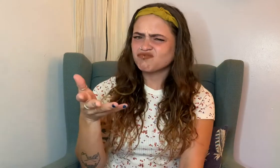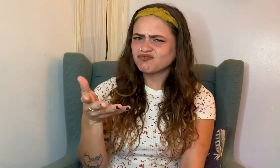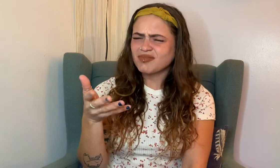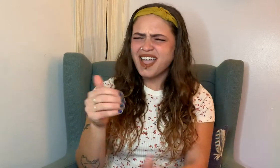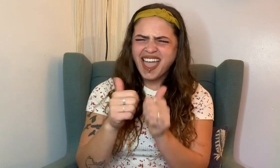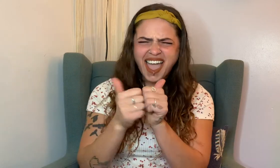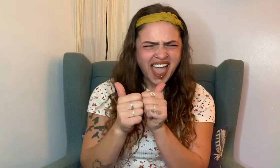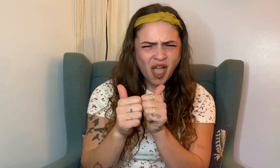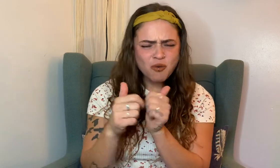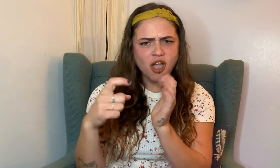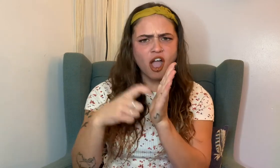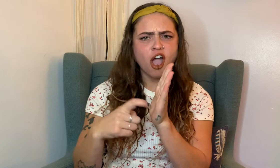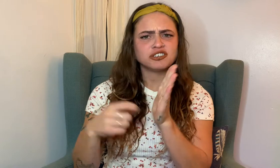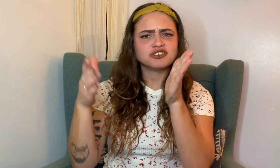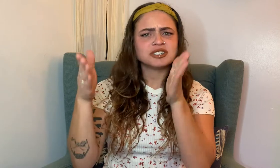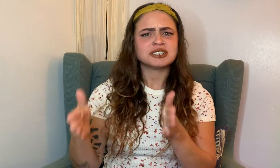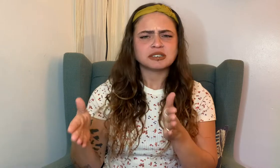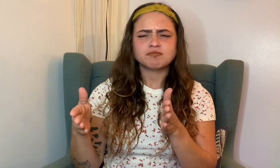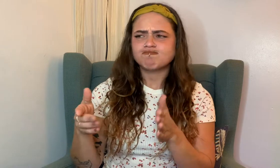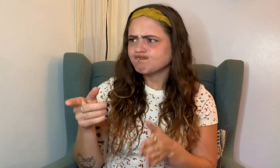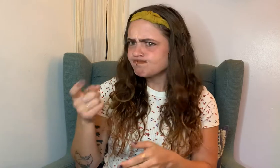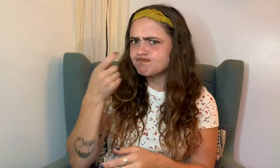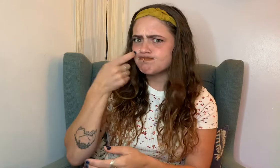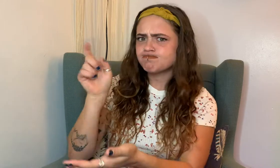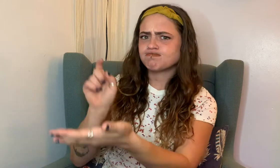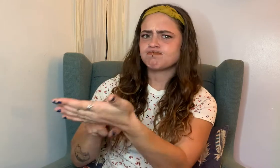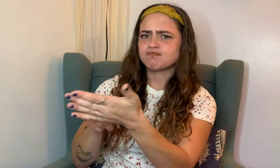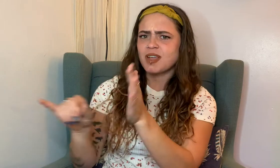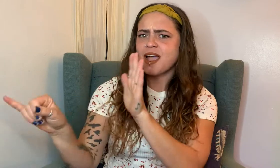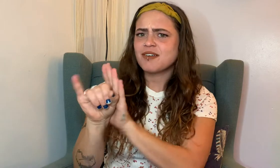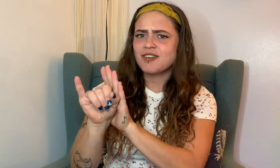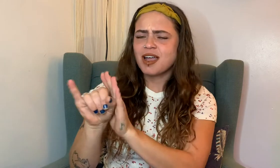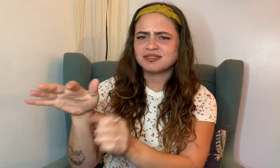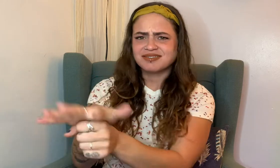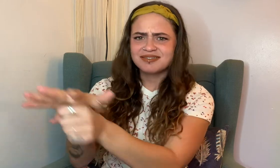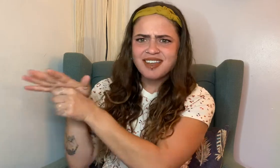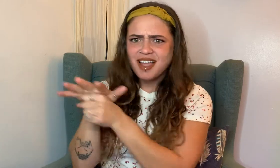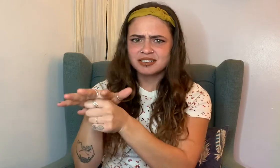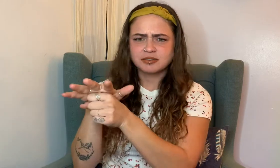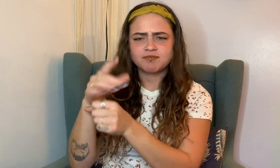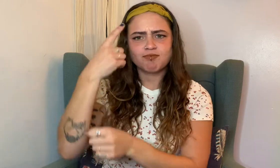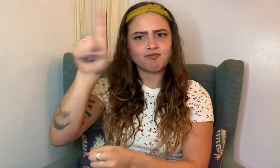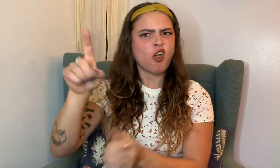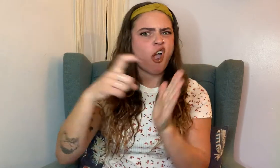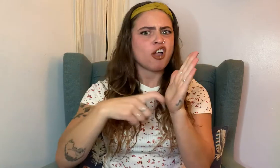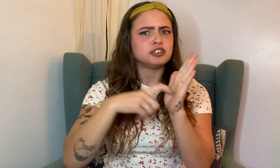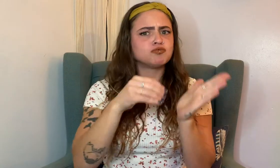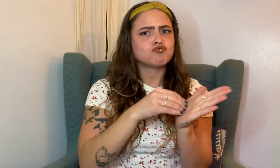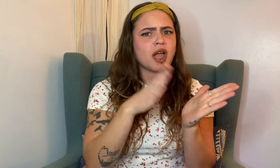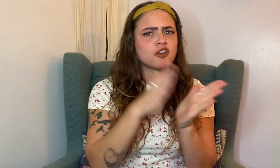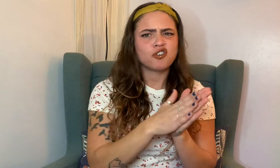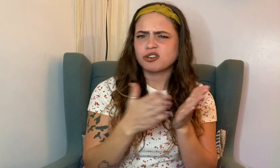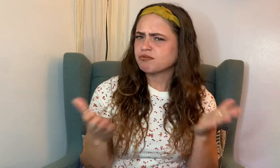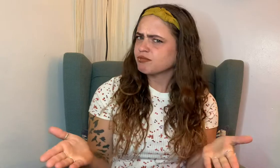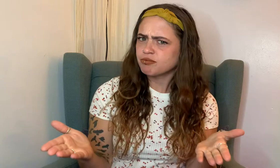How do Archaeologists identify sites/areas for the archaeological record?